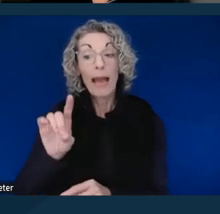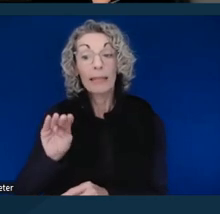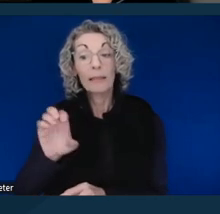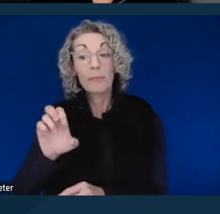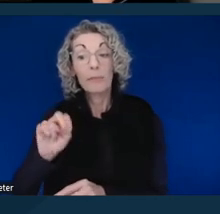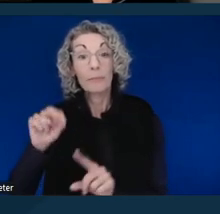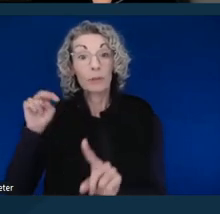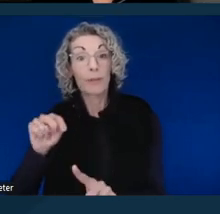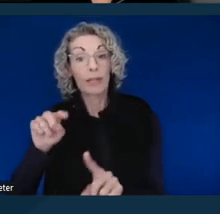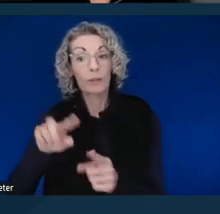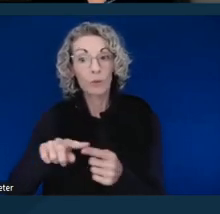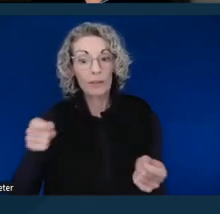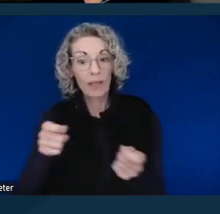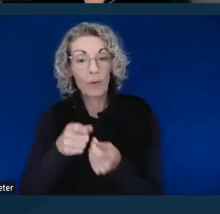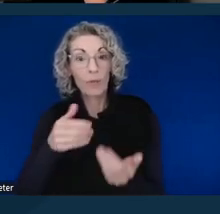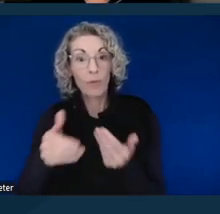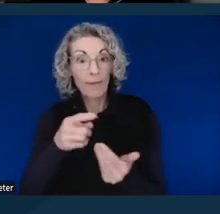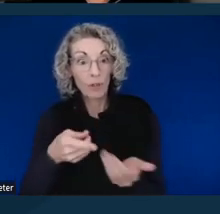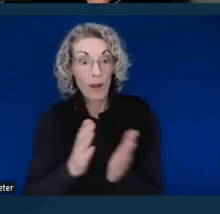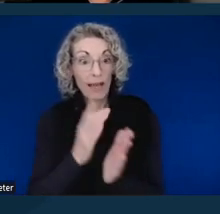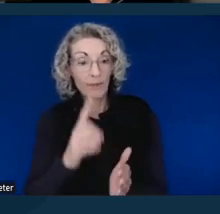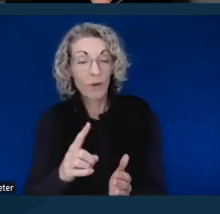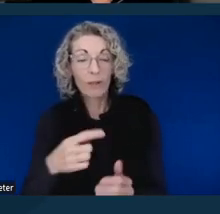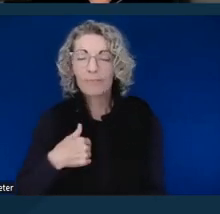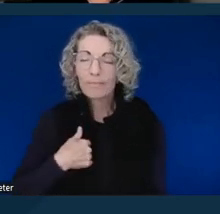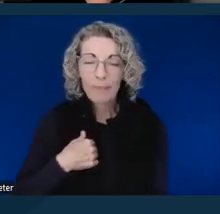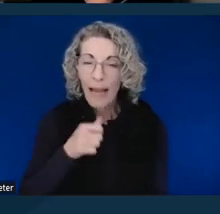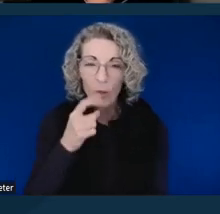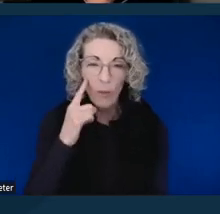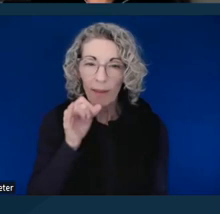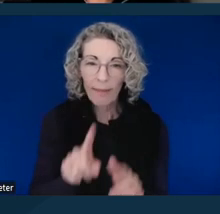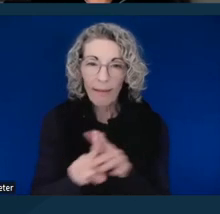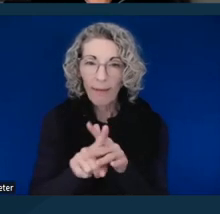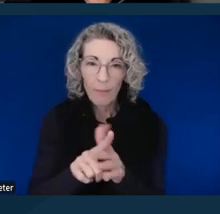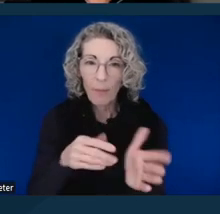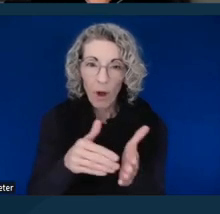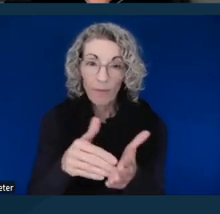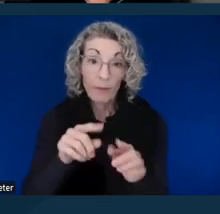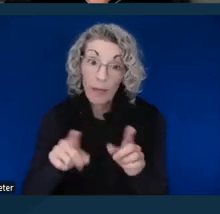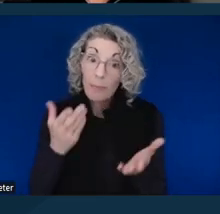I wouldn't think that that comes up too often, but I could be wrong. And then the third reason